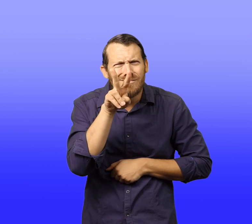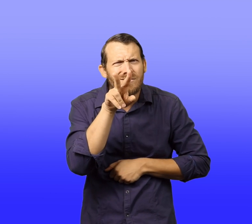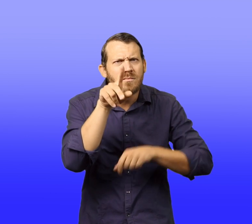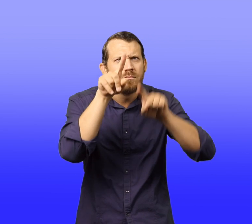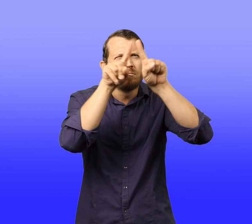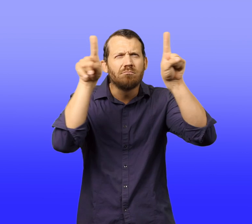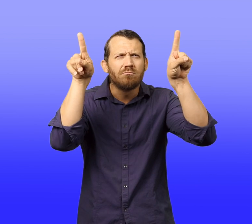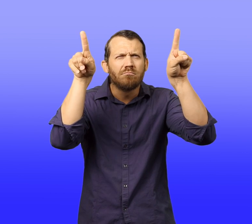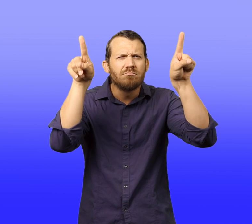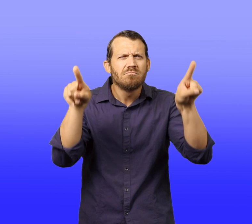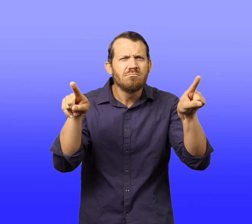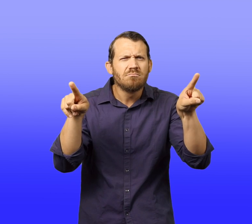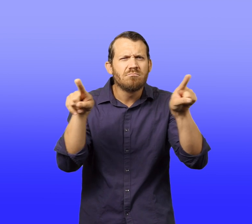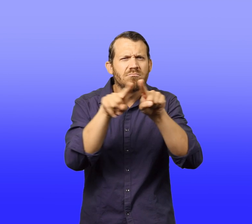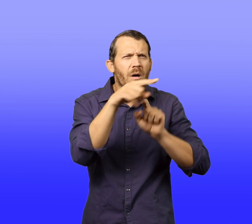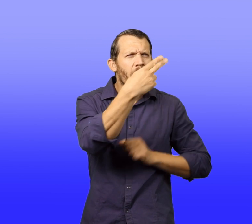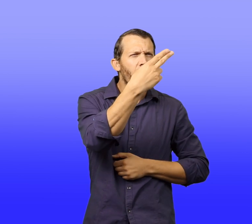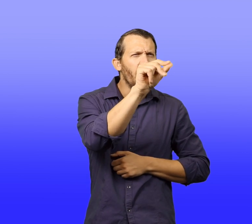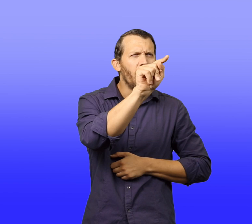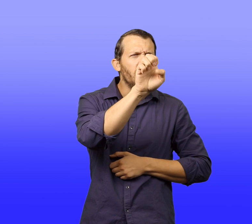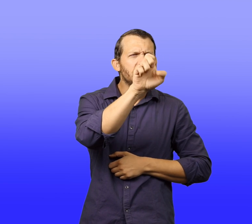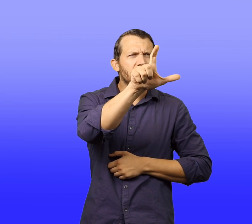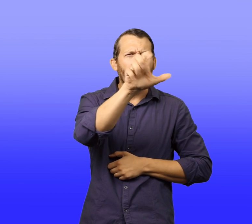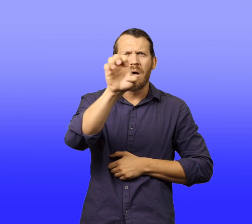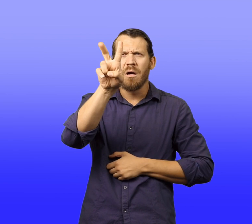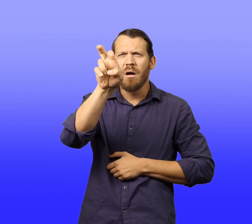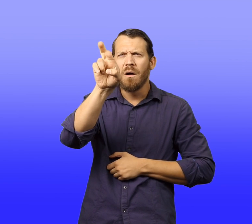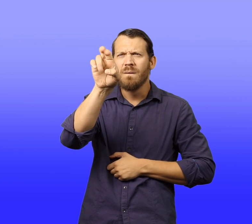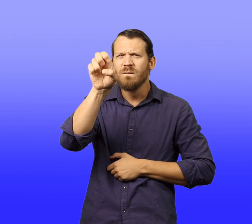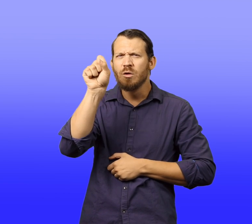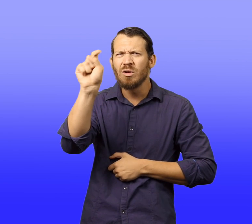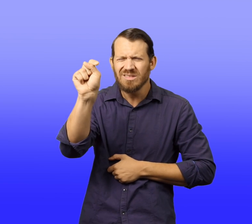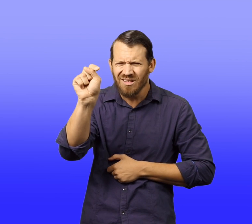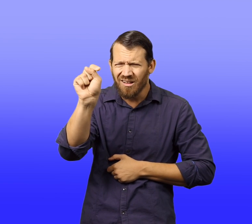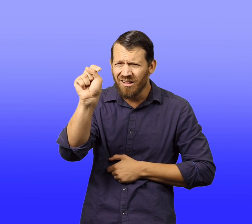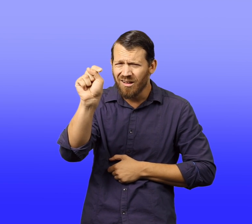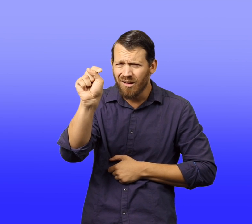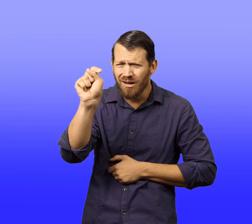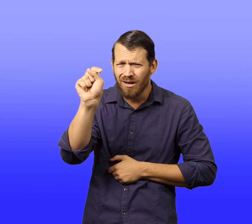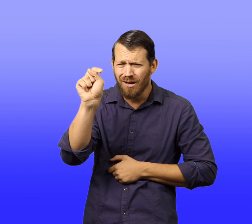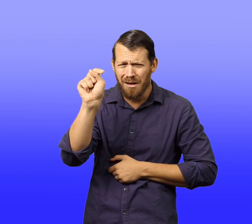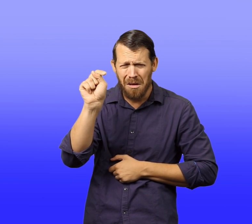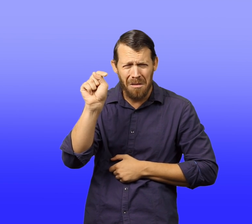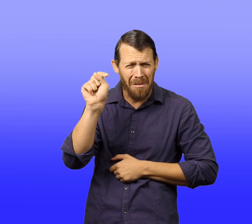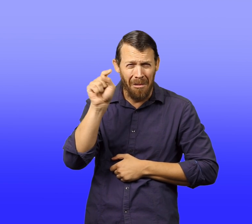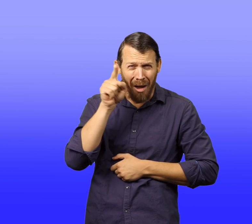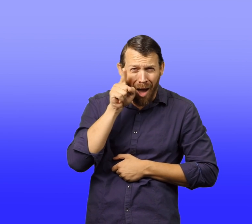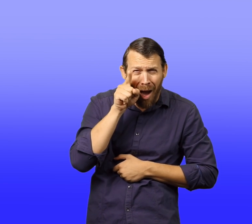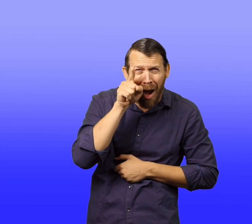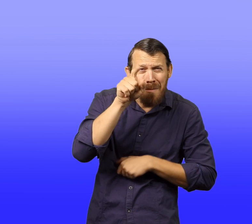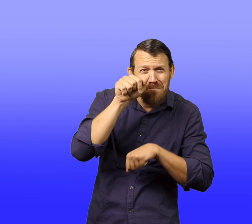Walter turned around and saw an enormous building and a sign on it read, "Hotel Everest."